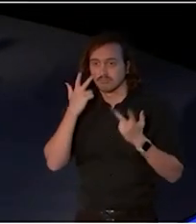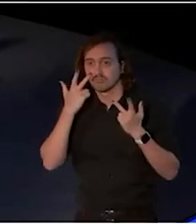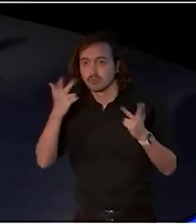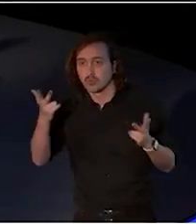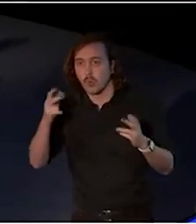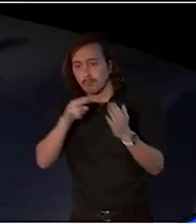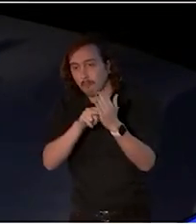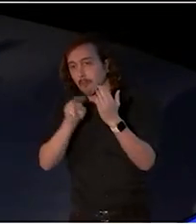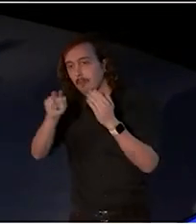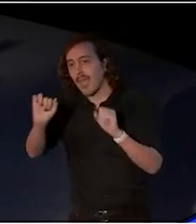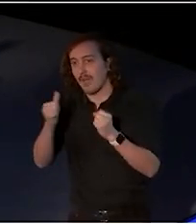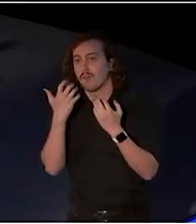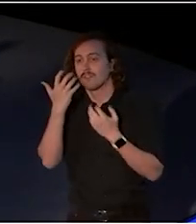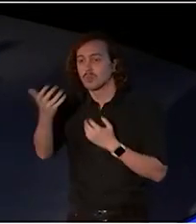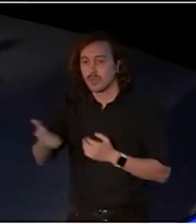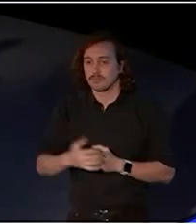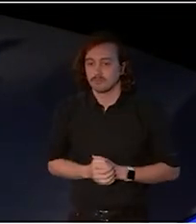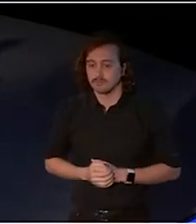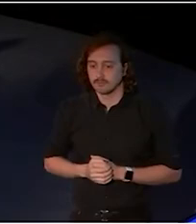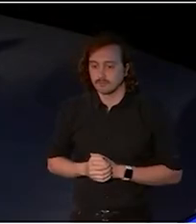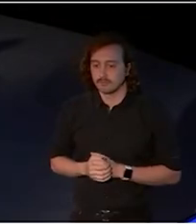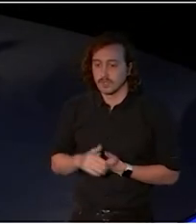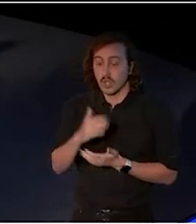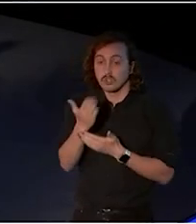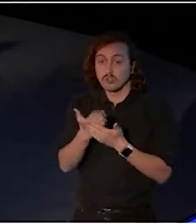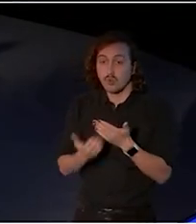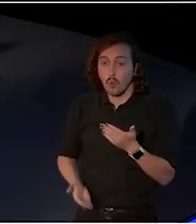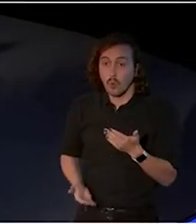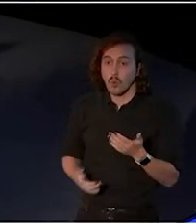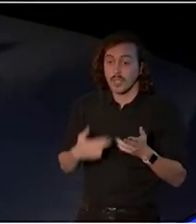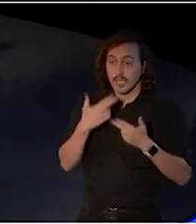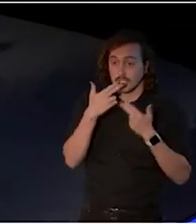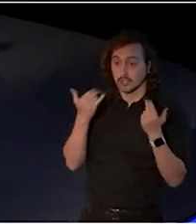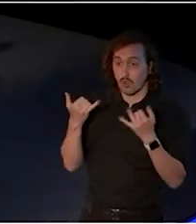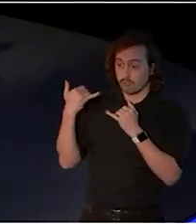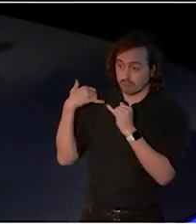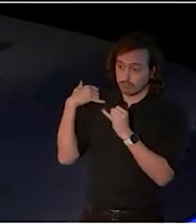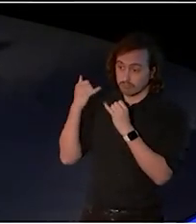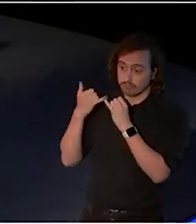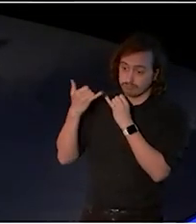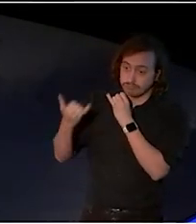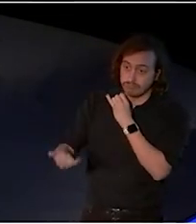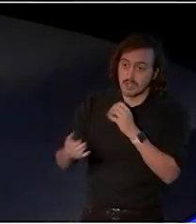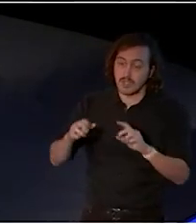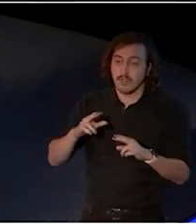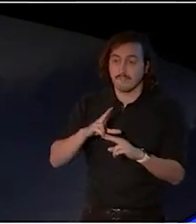The stories and songlines of Australia's First Nation people.